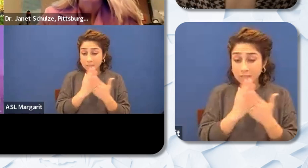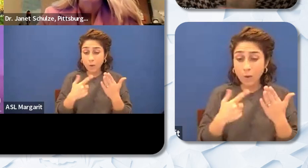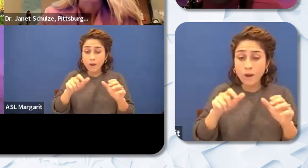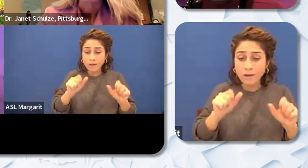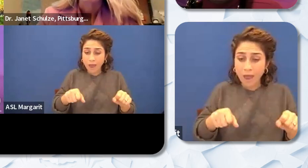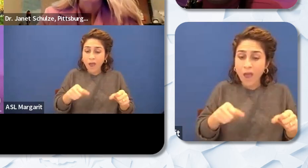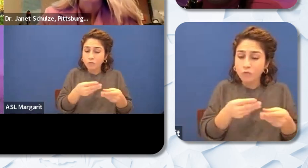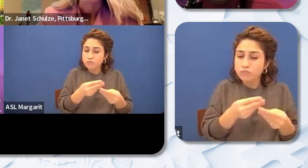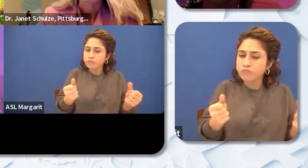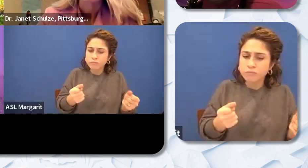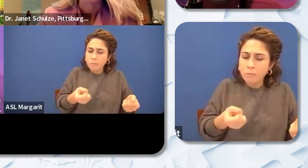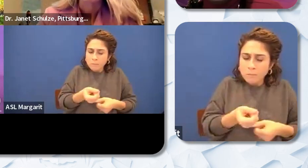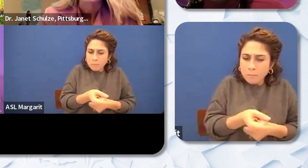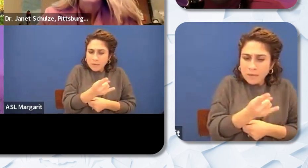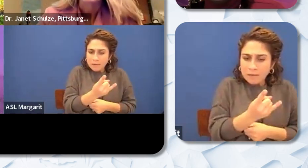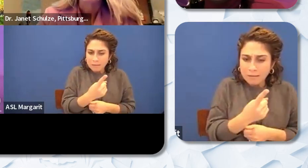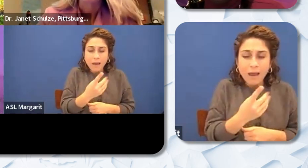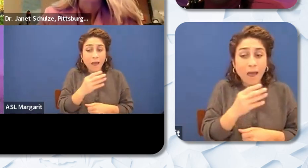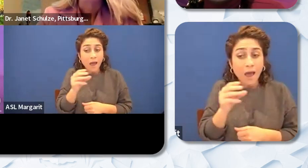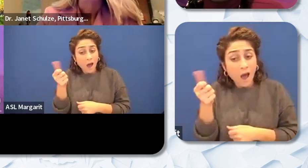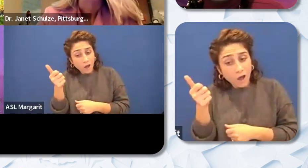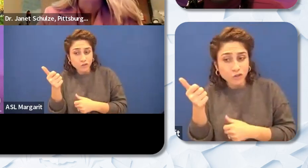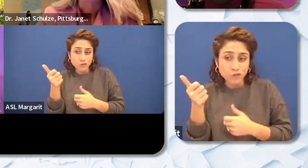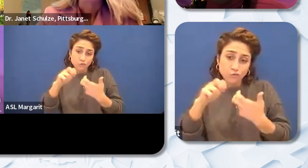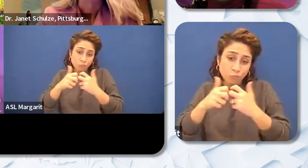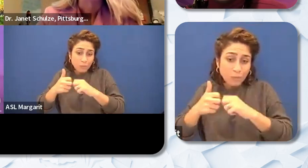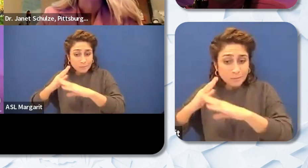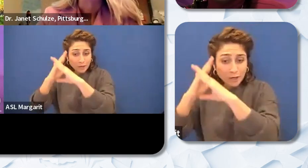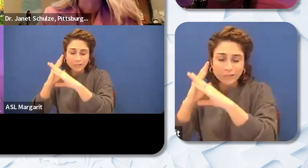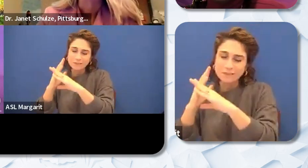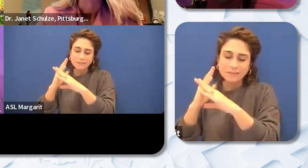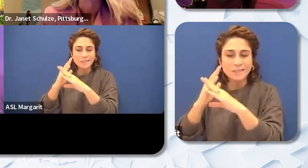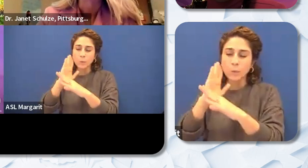Dr. Jacquelyn Ollison: I mean just listening to you talk about all those barriers I I